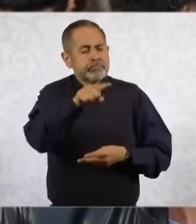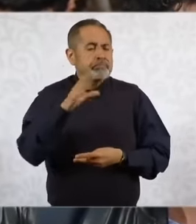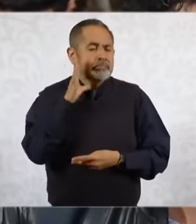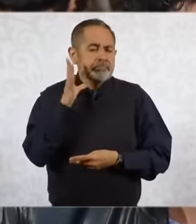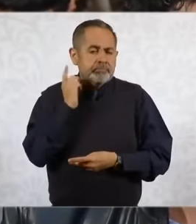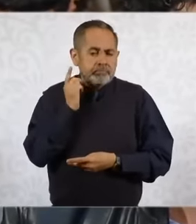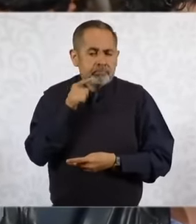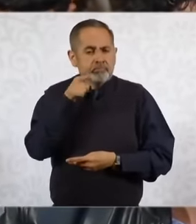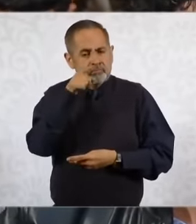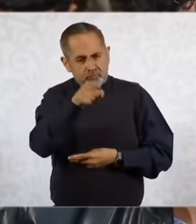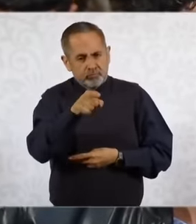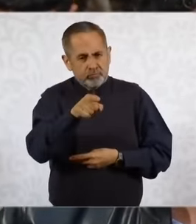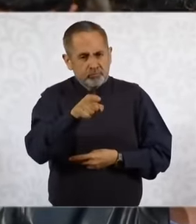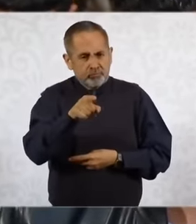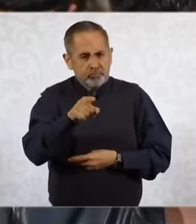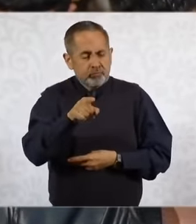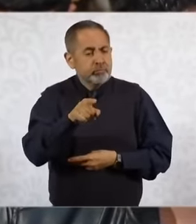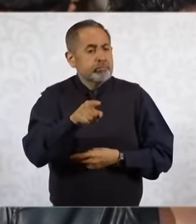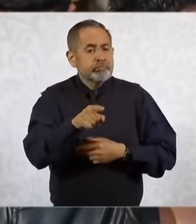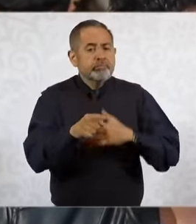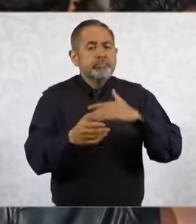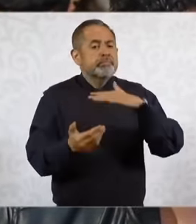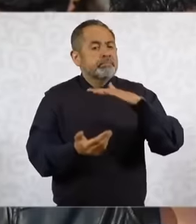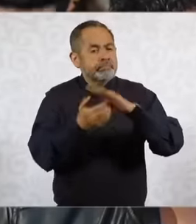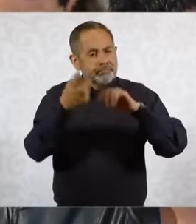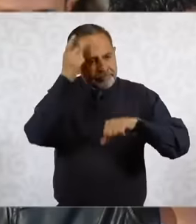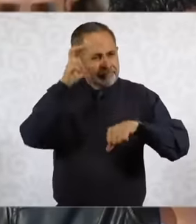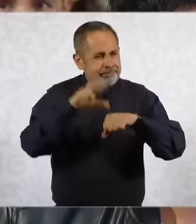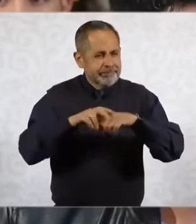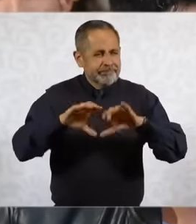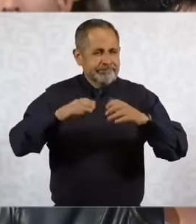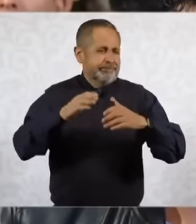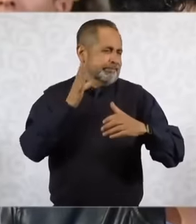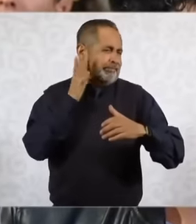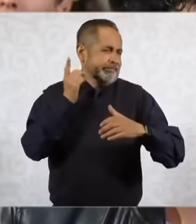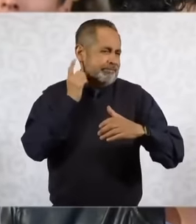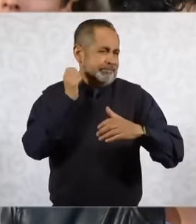a woman president of the board of directors of Congress and a woman also president in